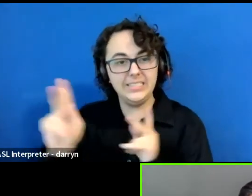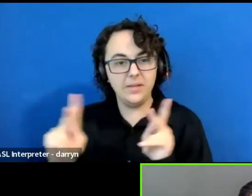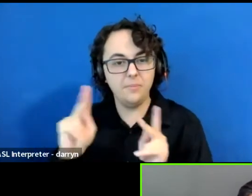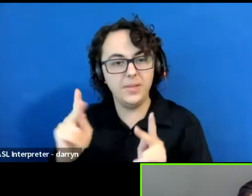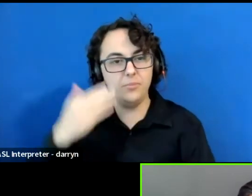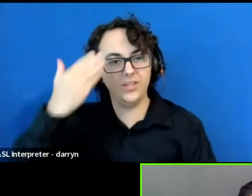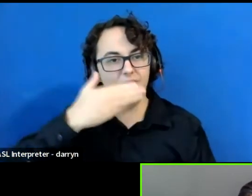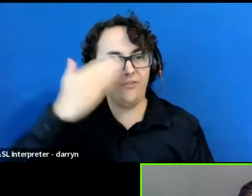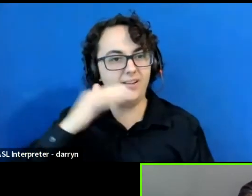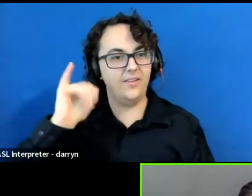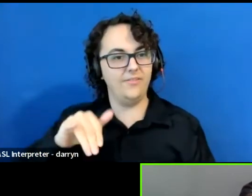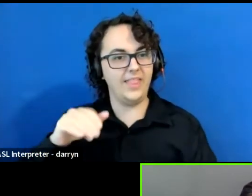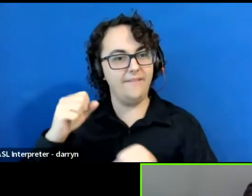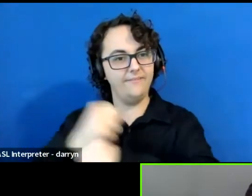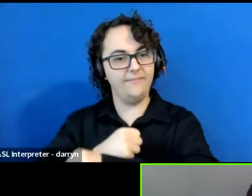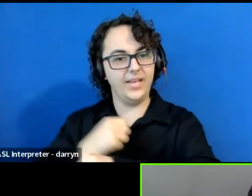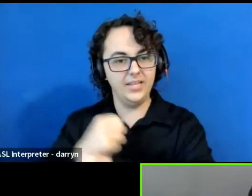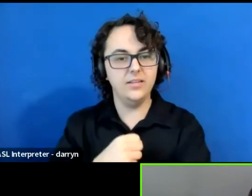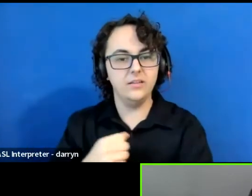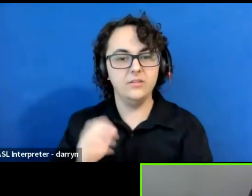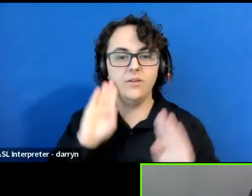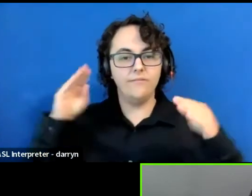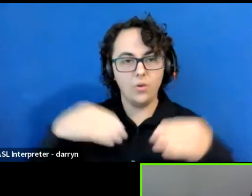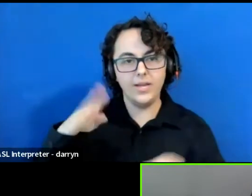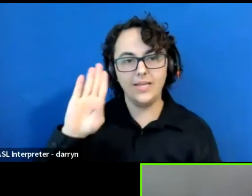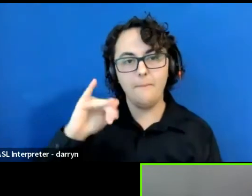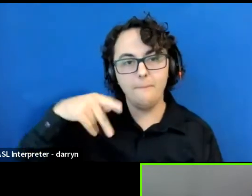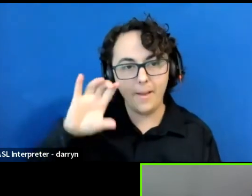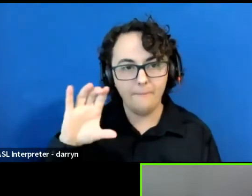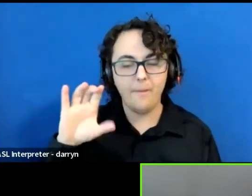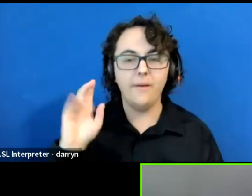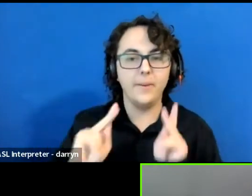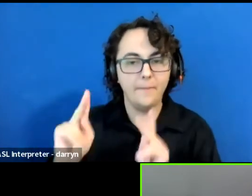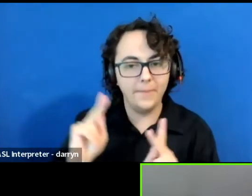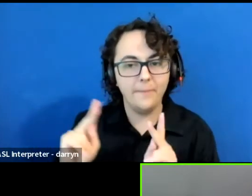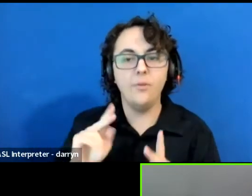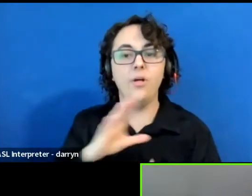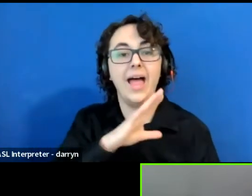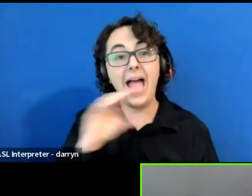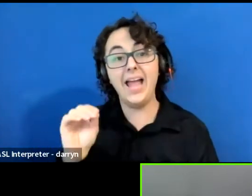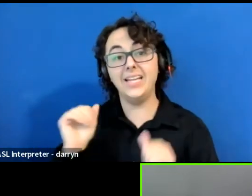black indigenous people of color and theaters led by and for communities of color.